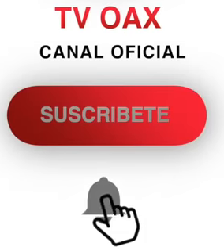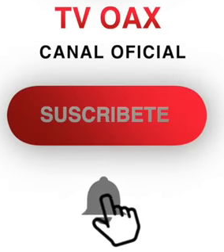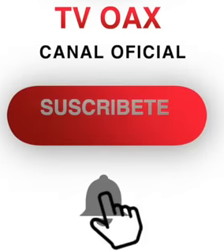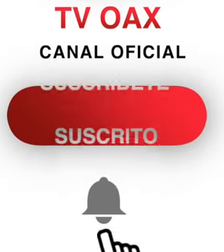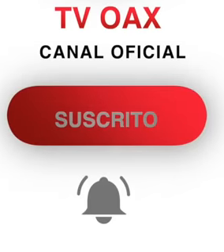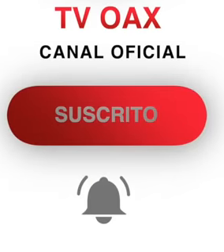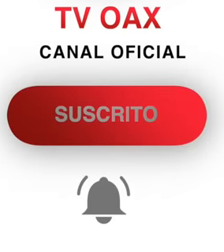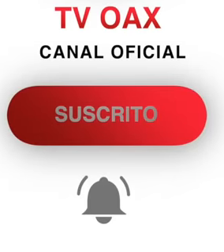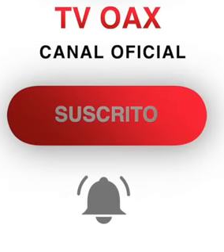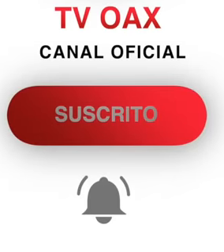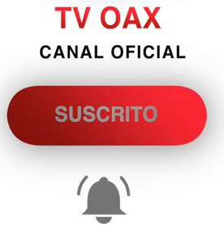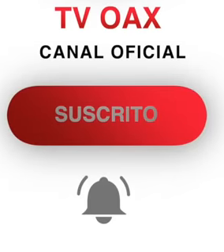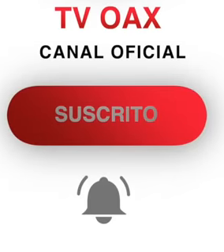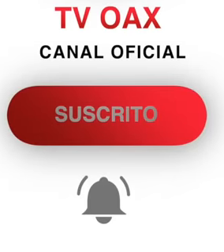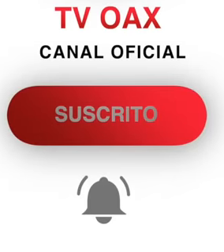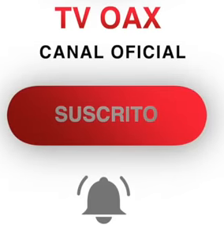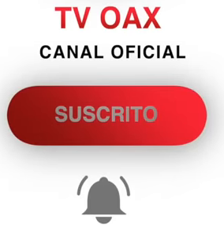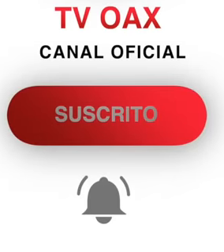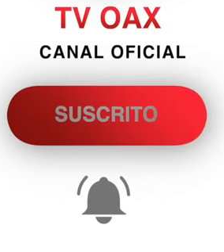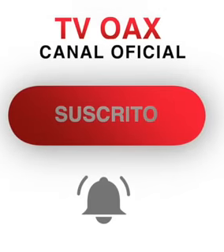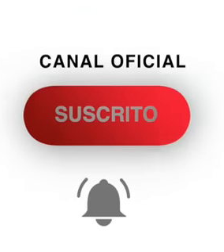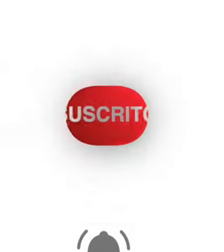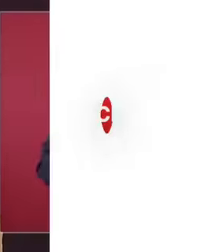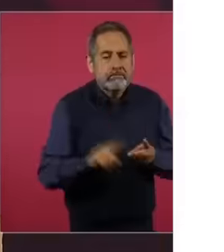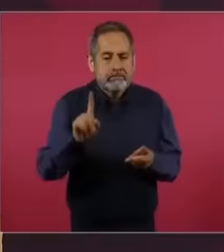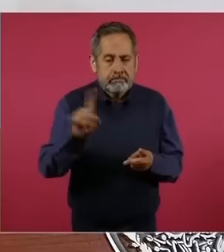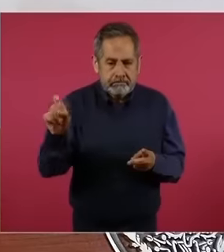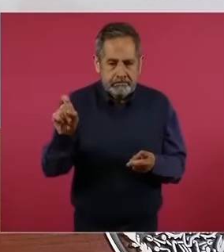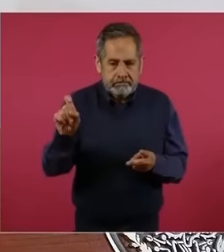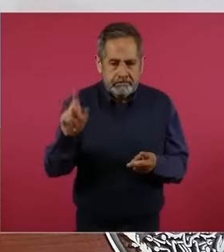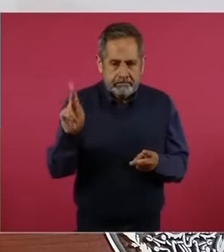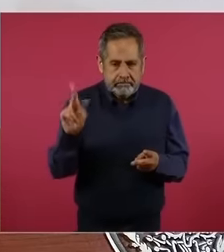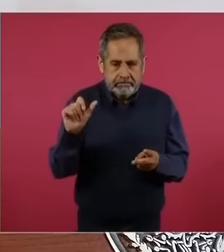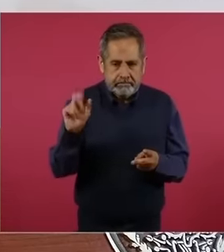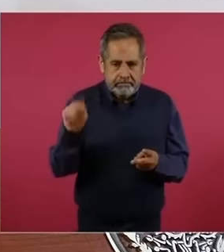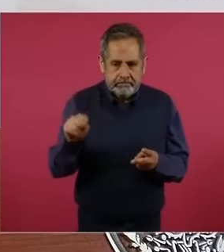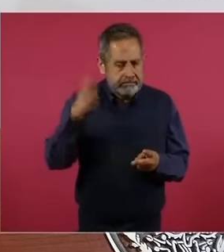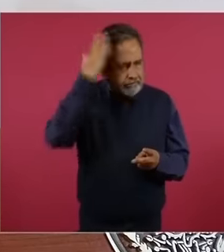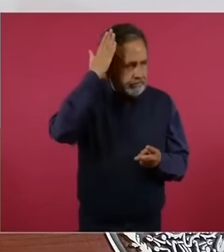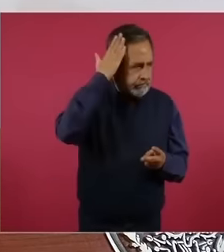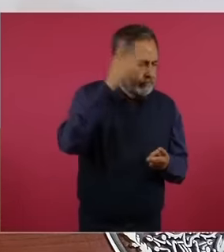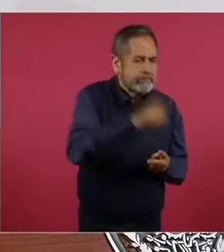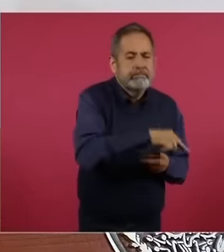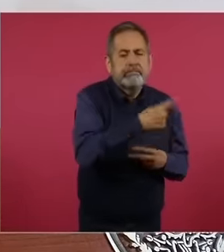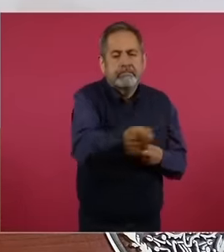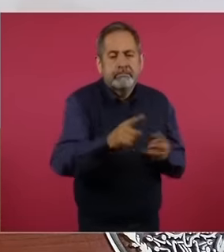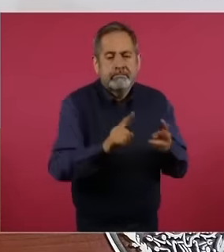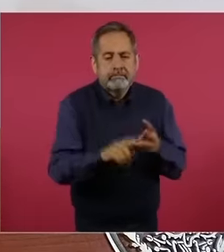100 of the most important leaders of pan 100 of the most important leaders